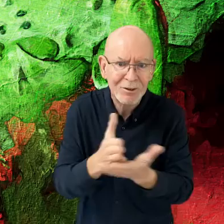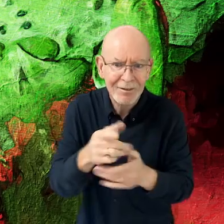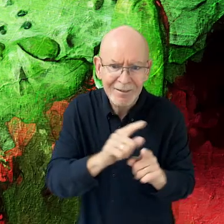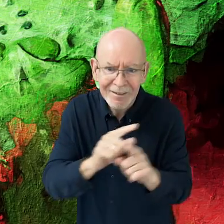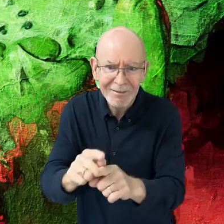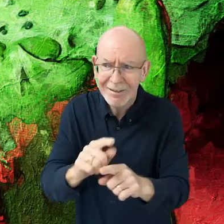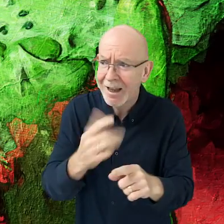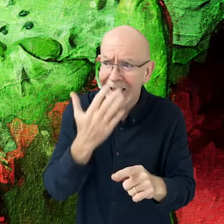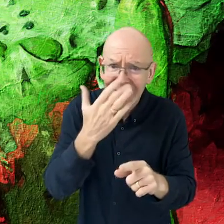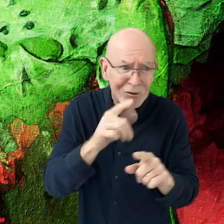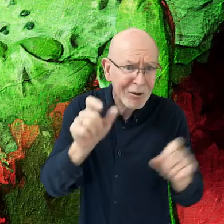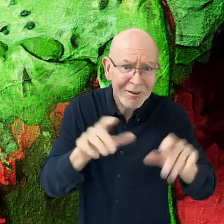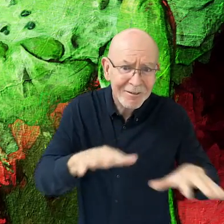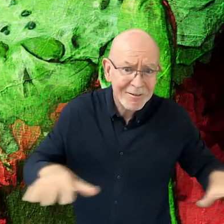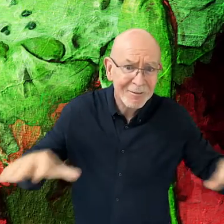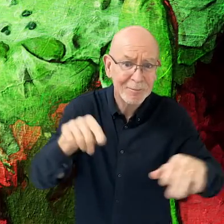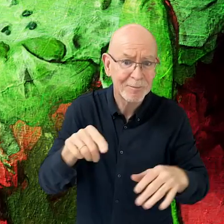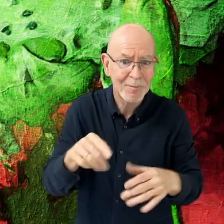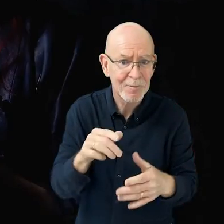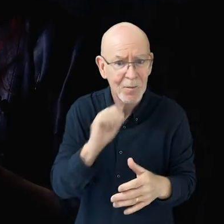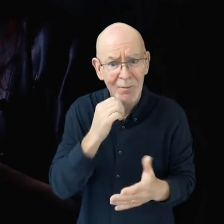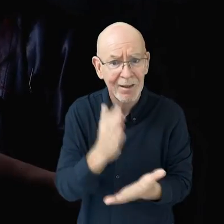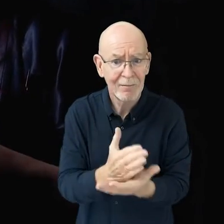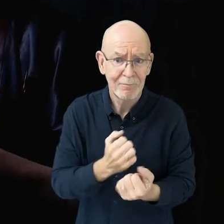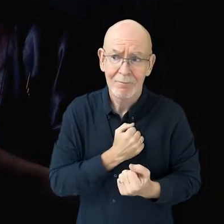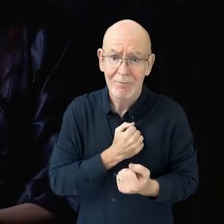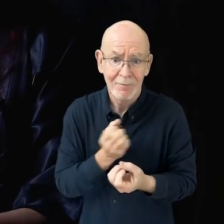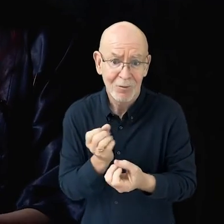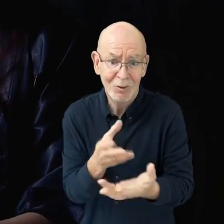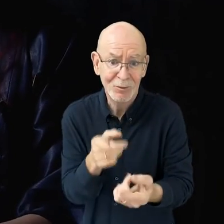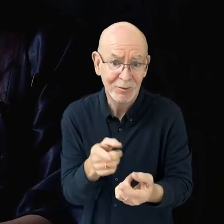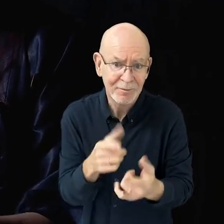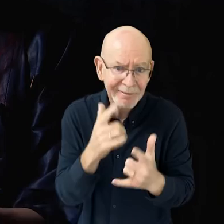for a range of different audience types. And this is gonna be our contribution